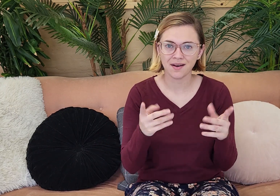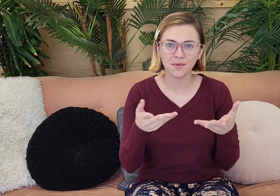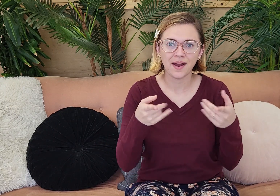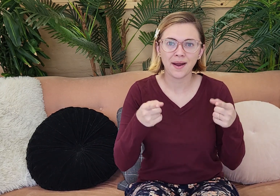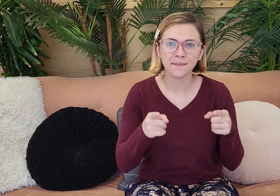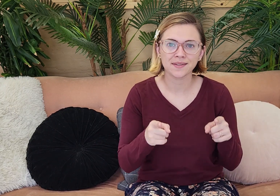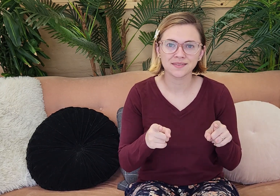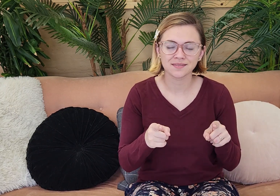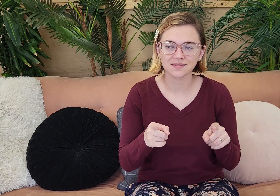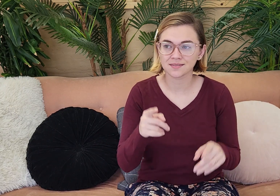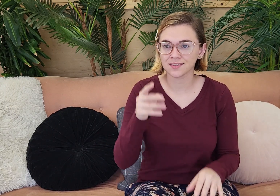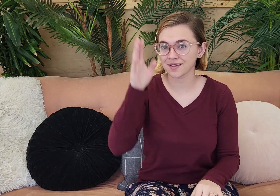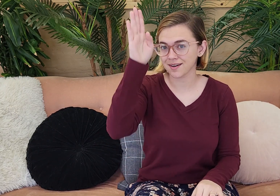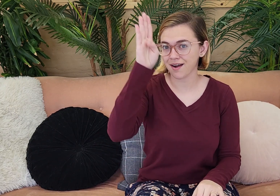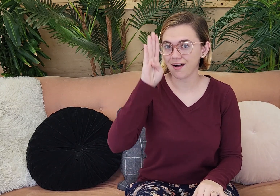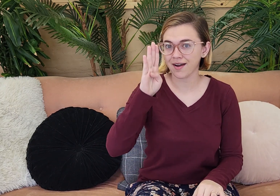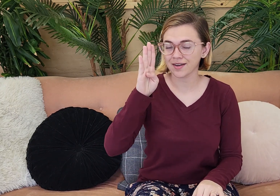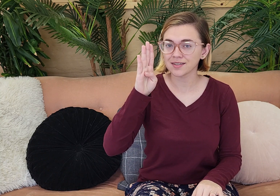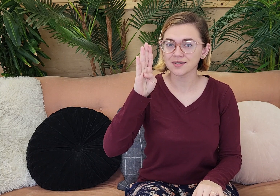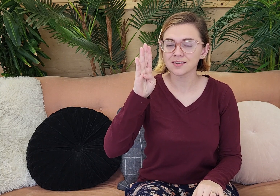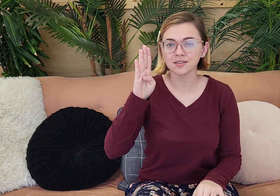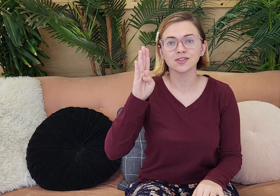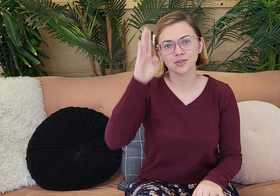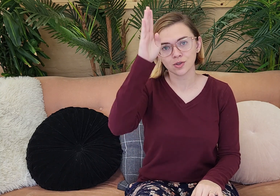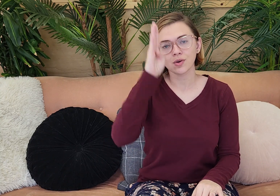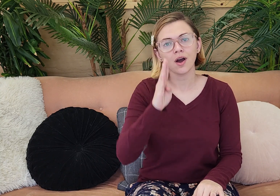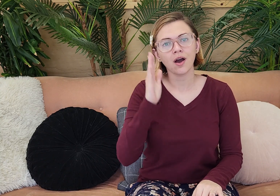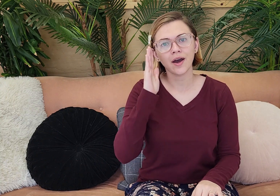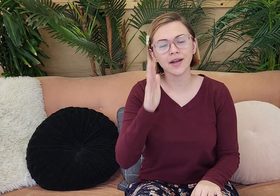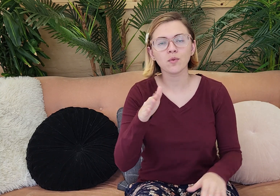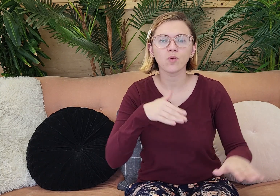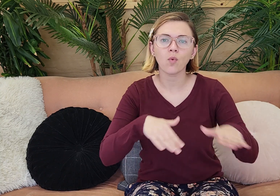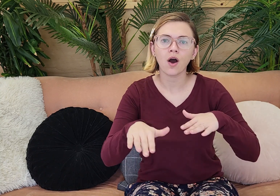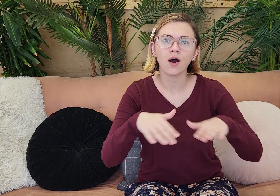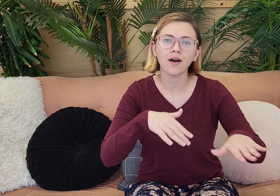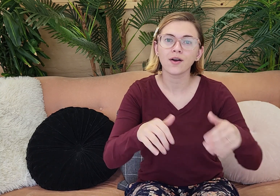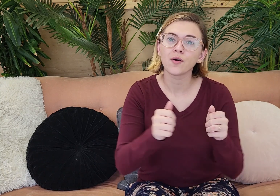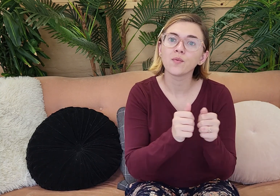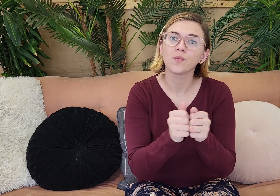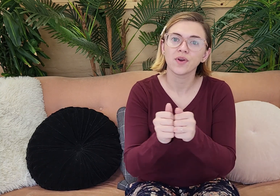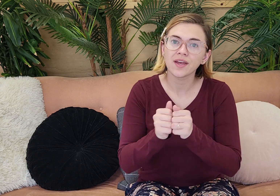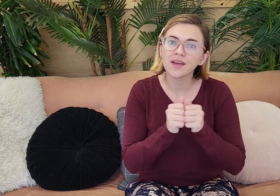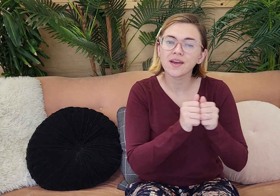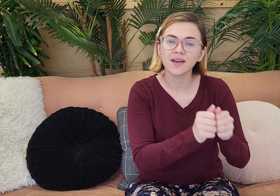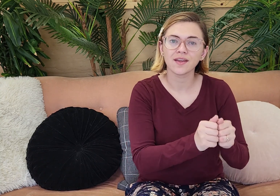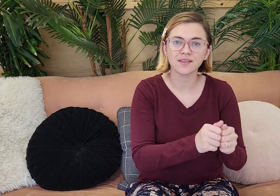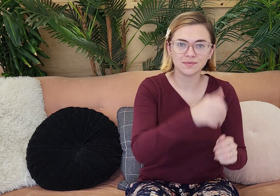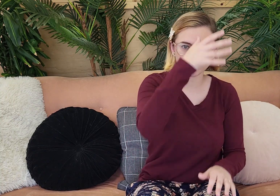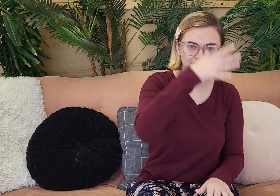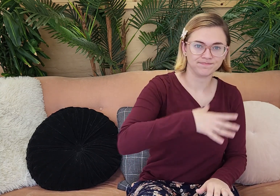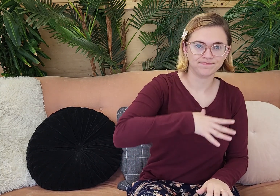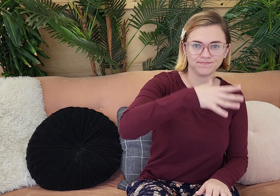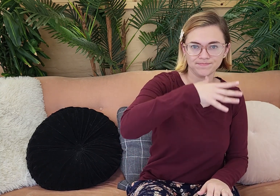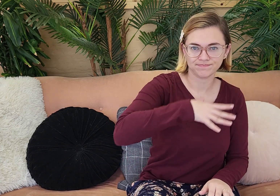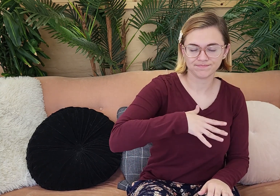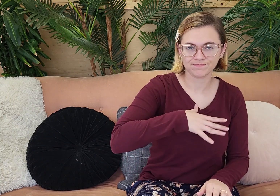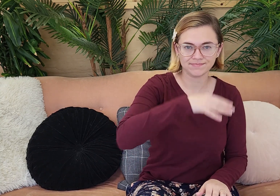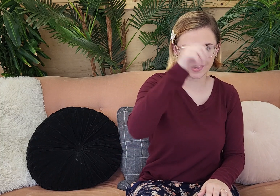able to have clothes. So now what happened next was God, and God t ypically he would walk together with